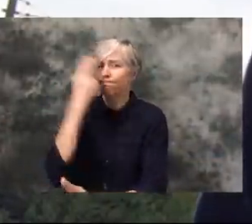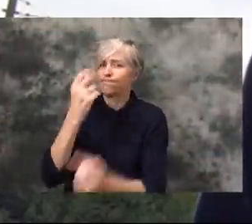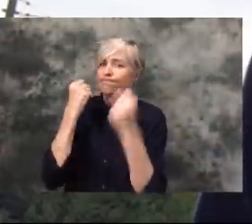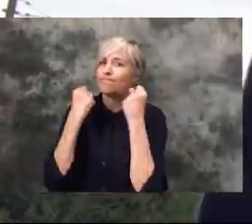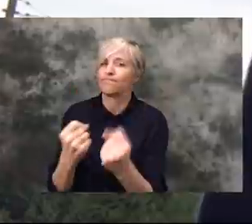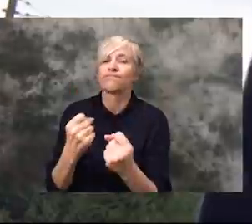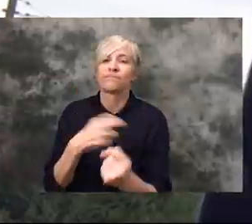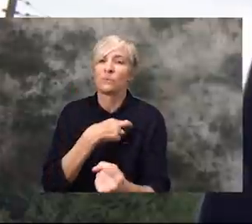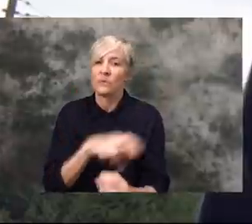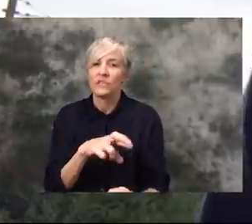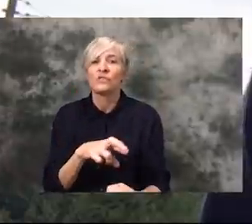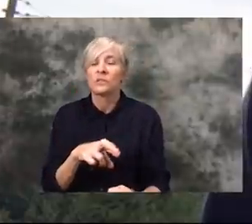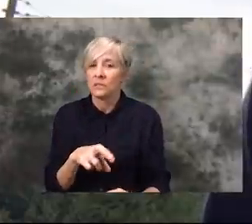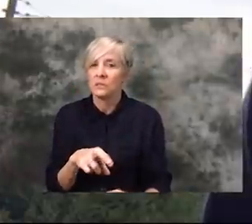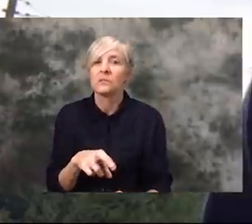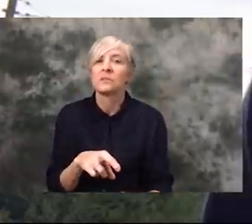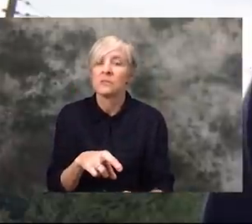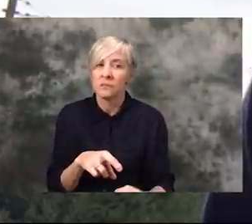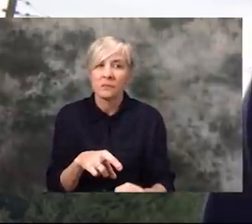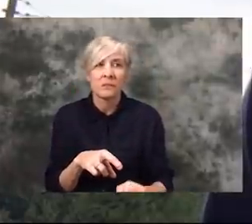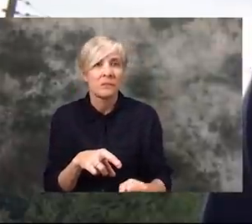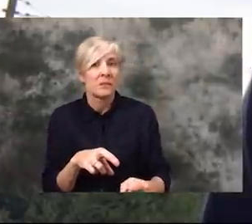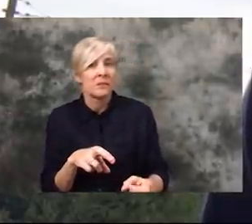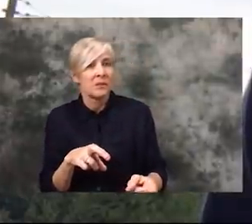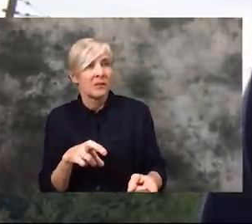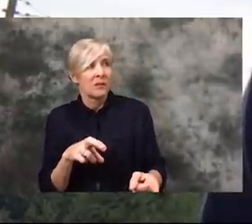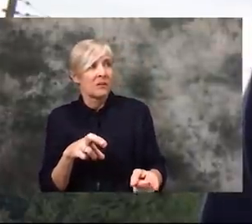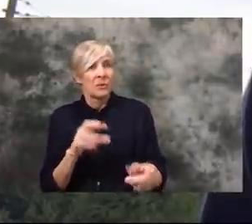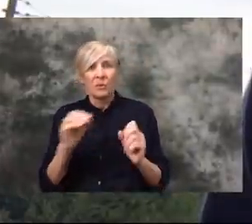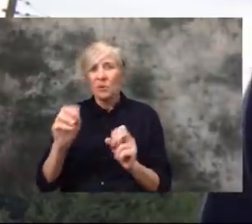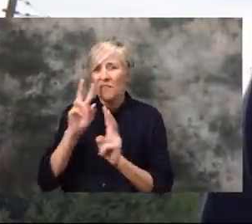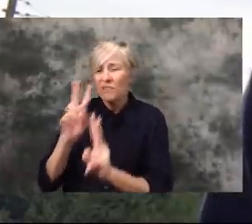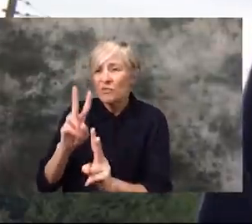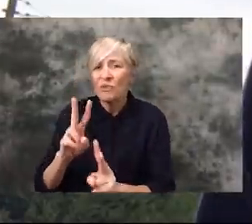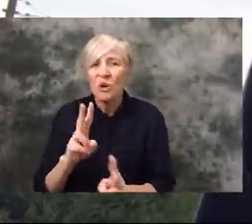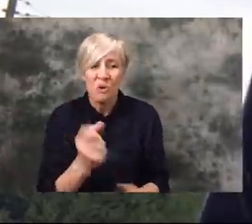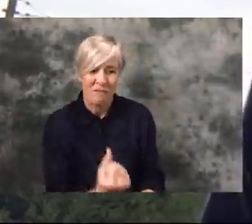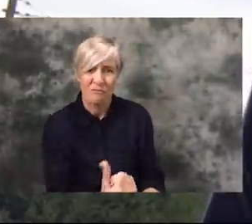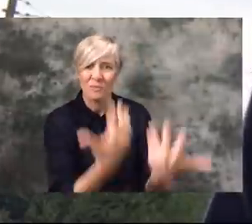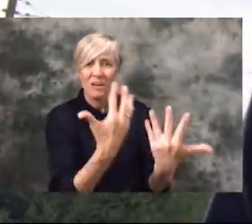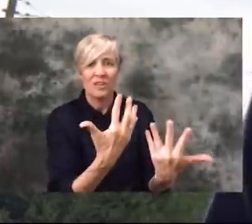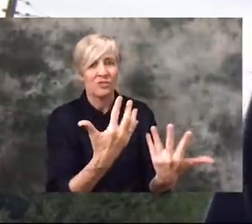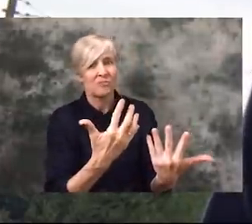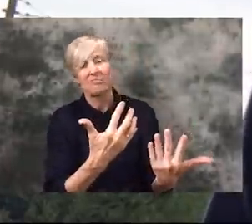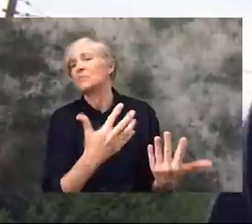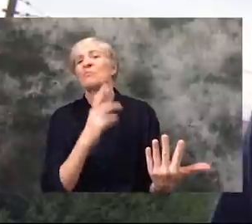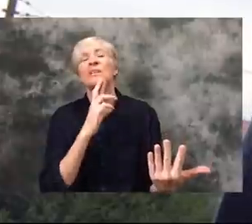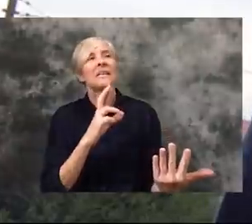Catholic and very religious country that's almost felt as a.... sacrilege of